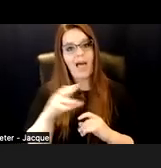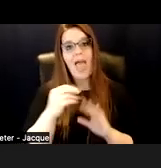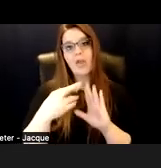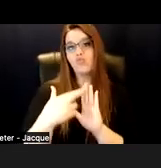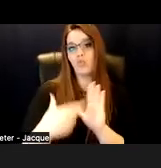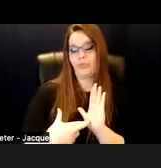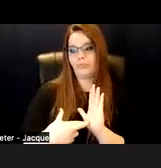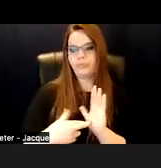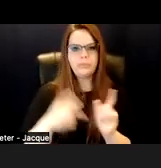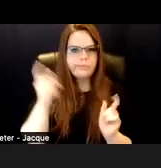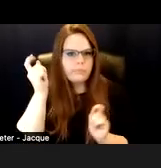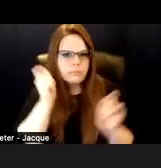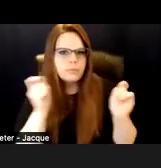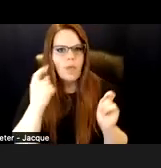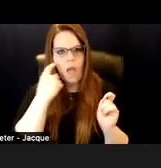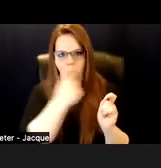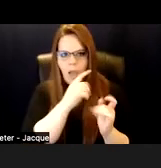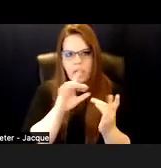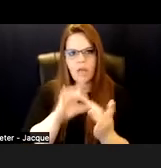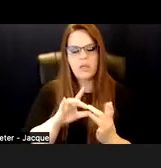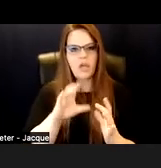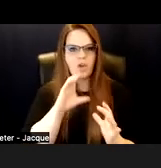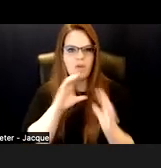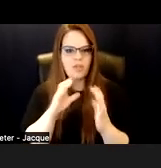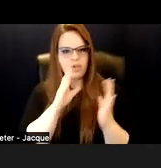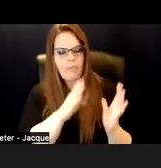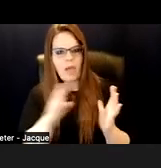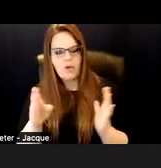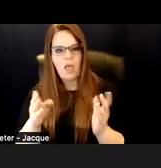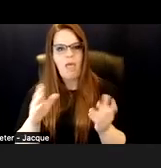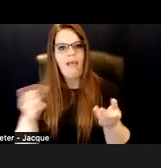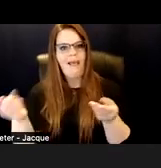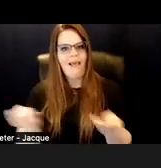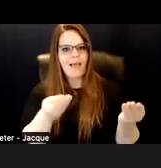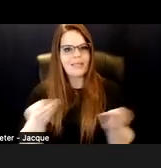Facial expressions, eye contact, conversational patterns, handling and displaying emotions, tone of voice,